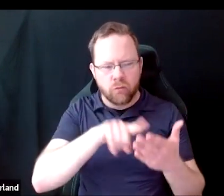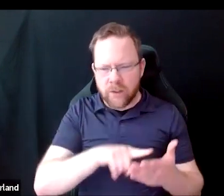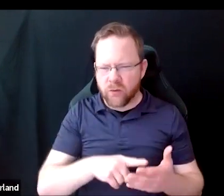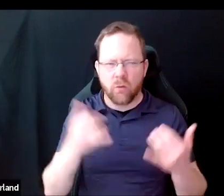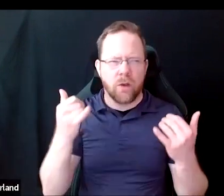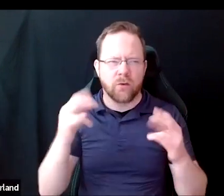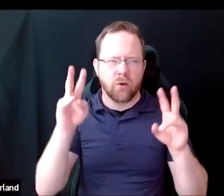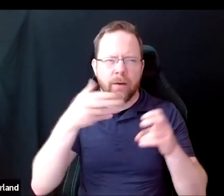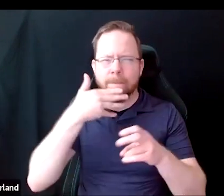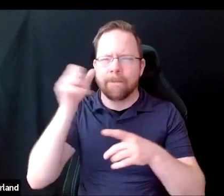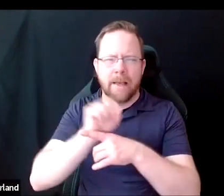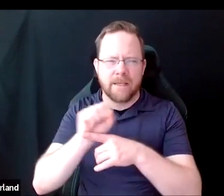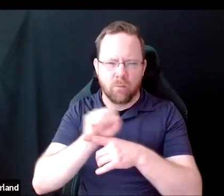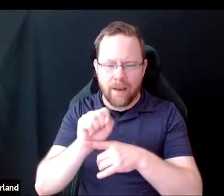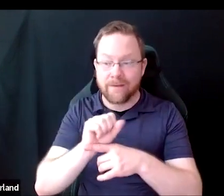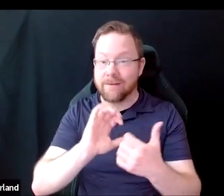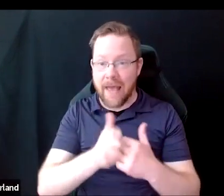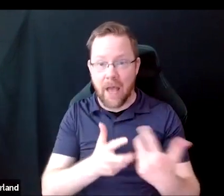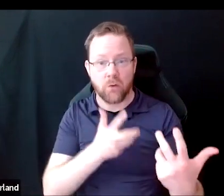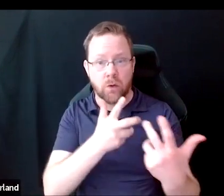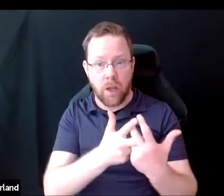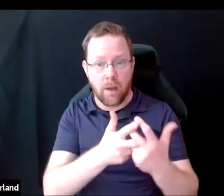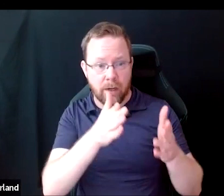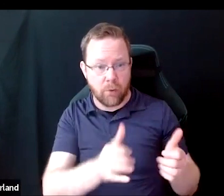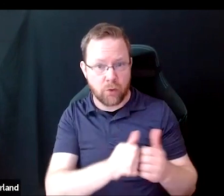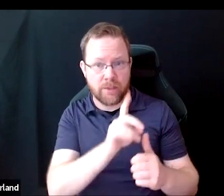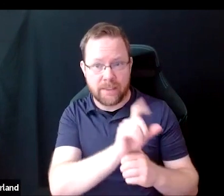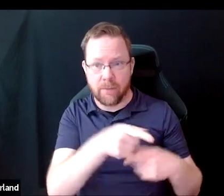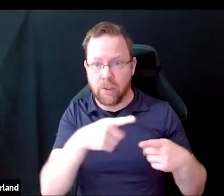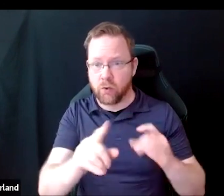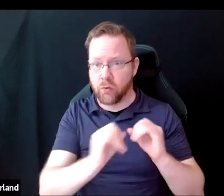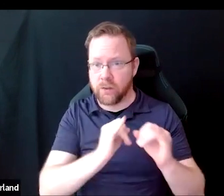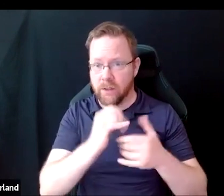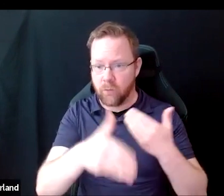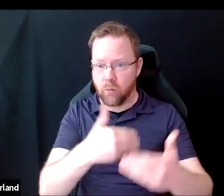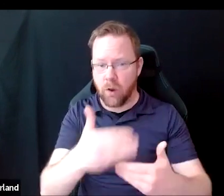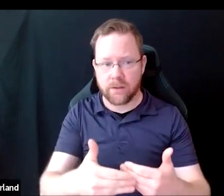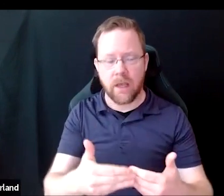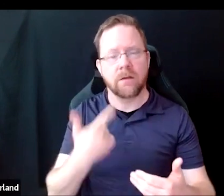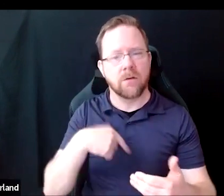for accommodating people with disabilities in interviews, and we concluded that the current practices